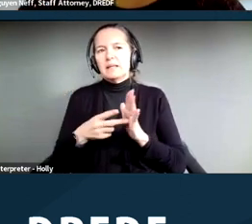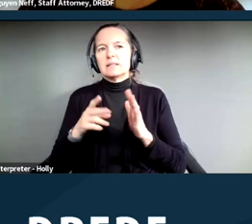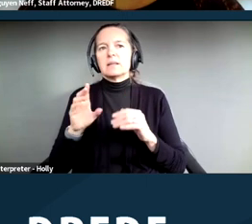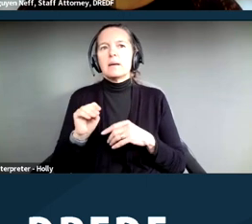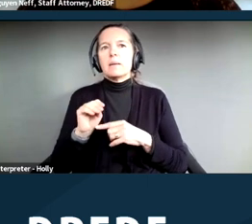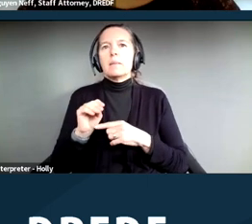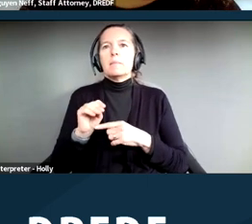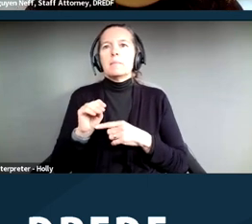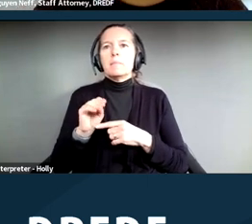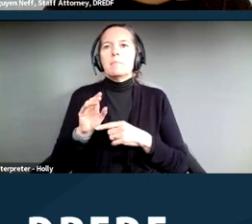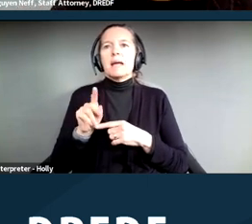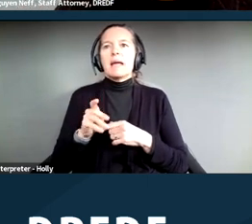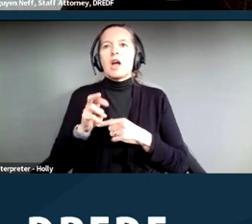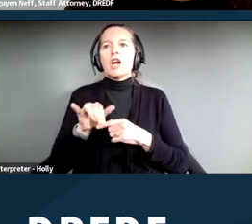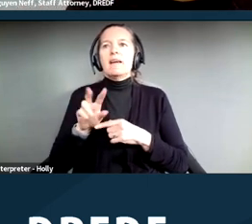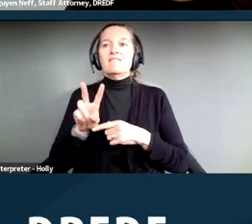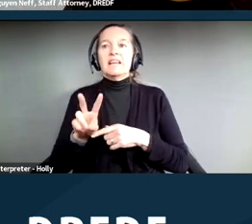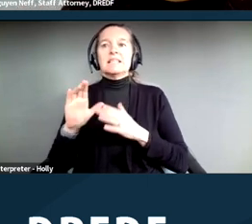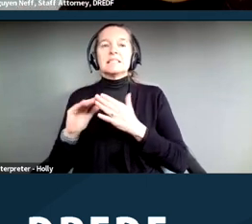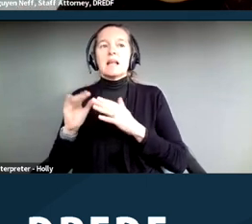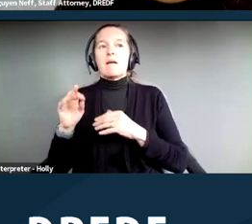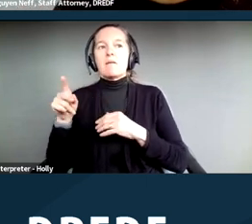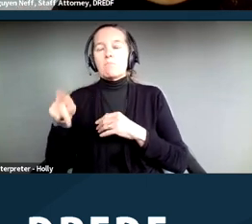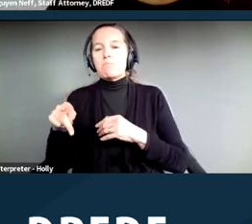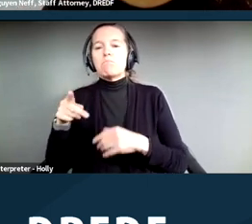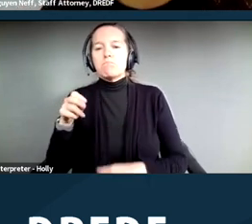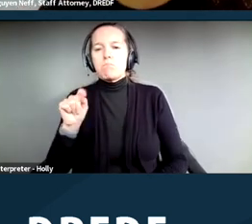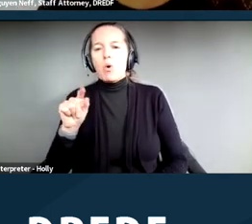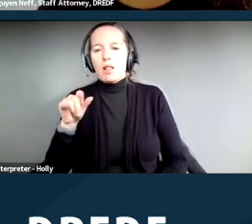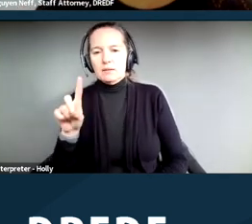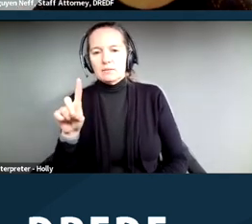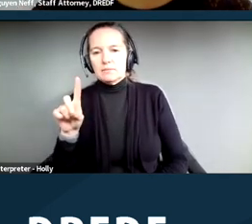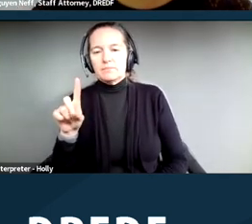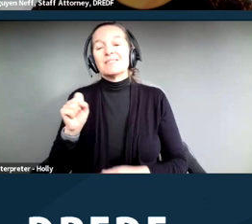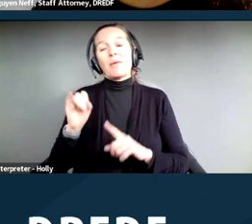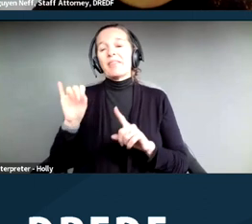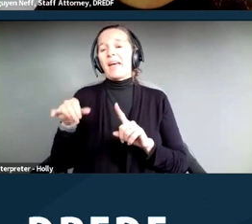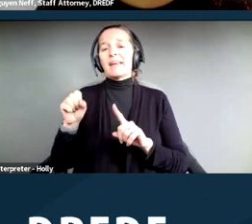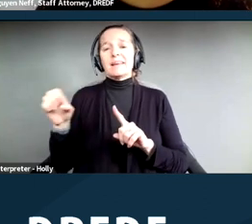to use this as an example, in this case, there was an individual who had AIDS, who was being